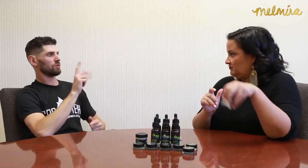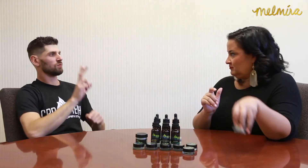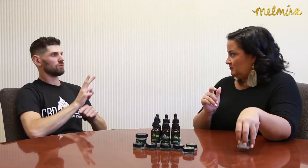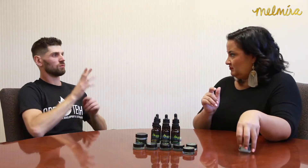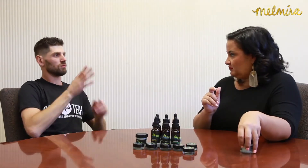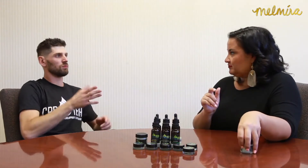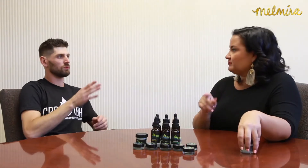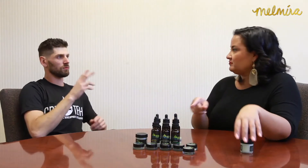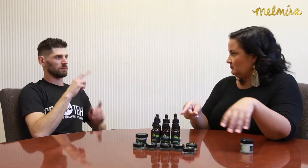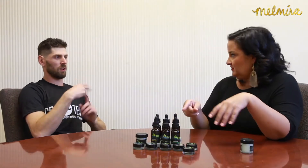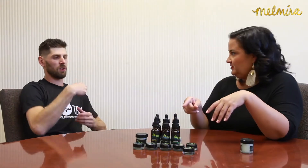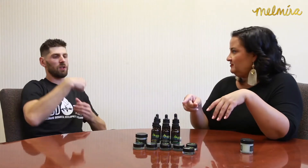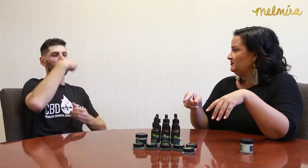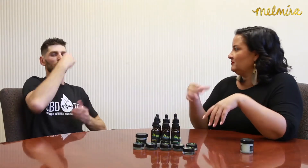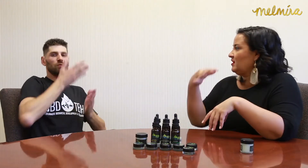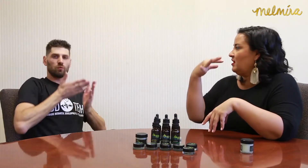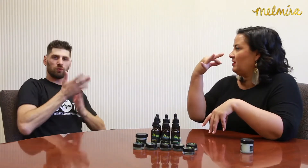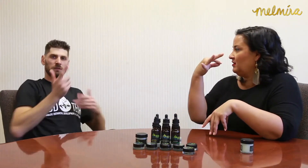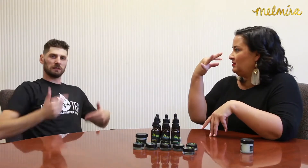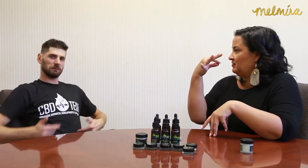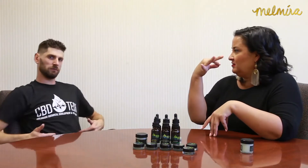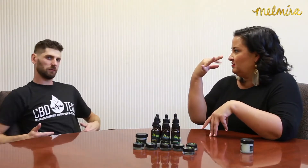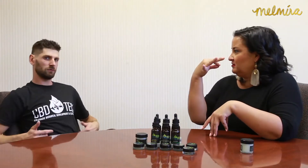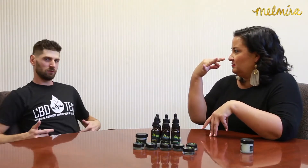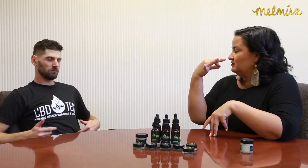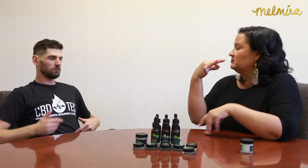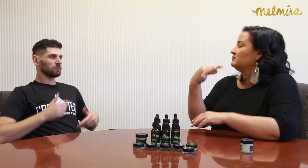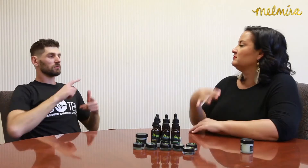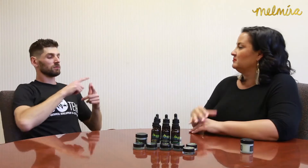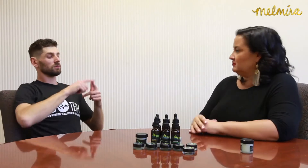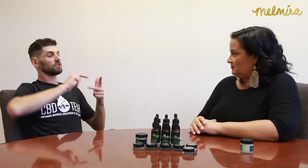Second way is via oral use through the stomach,